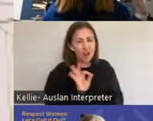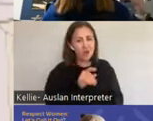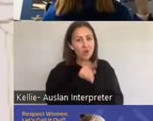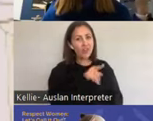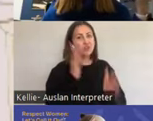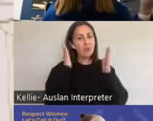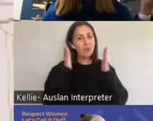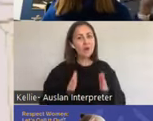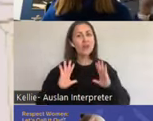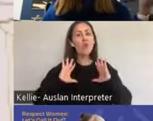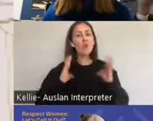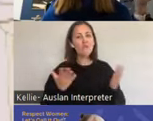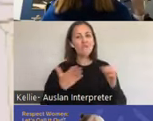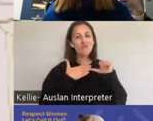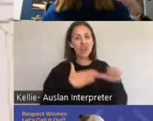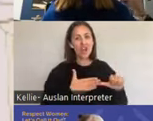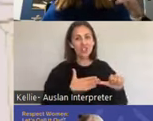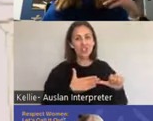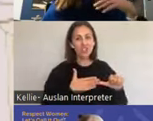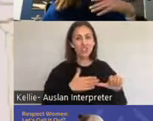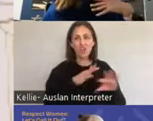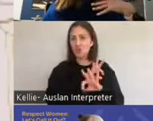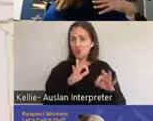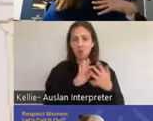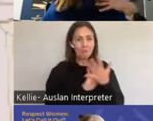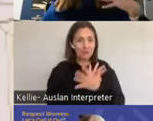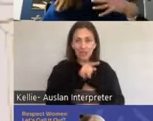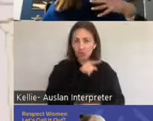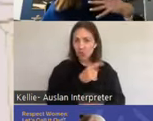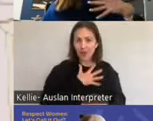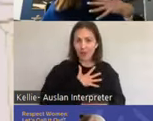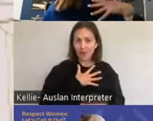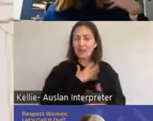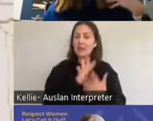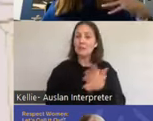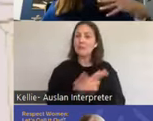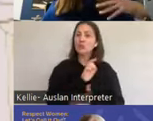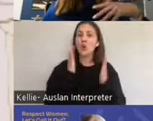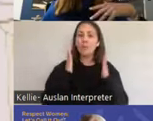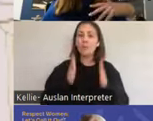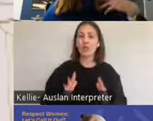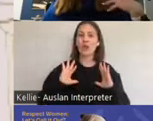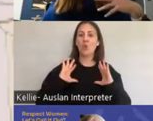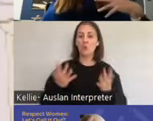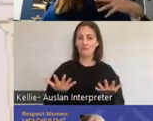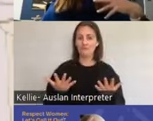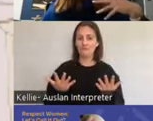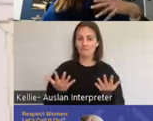massive difference in terms of getting people to explore their body and understand pleasure.